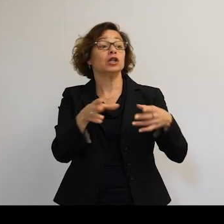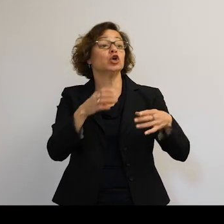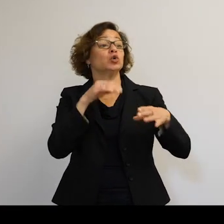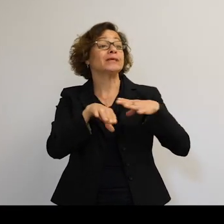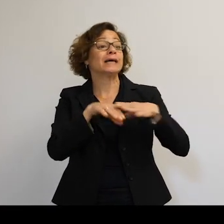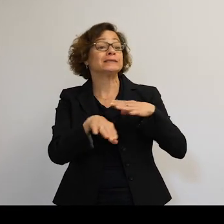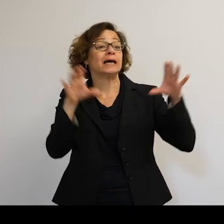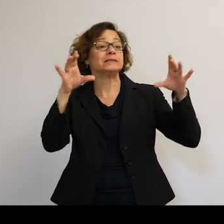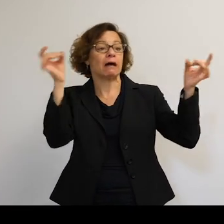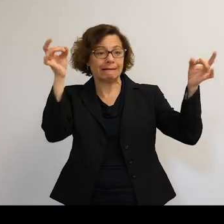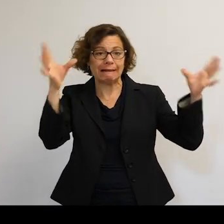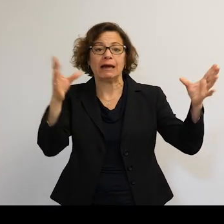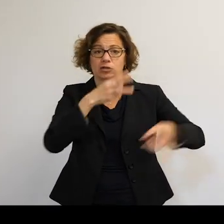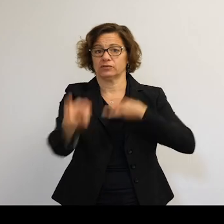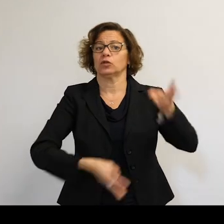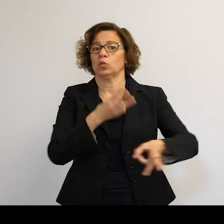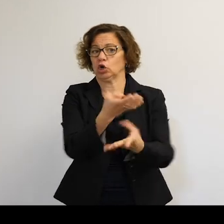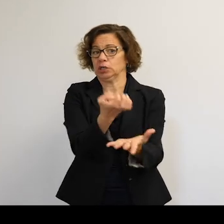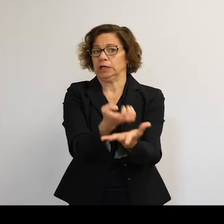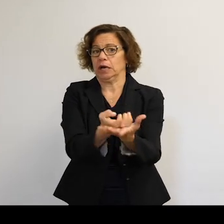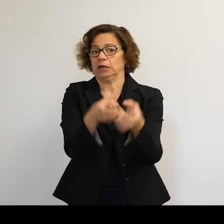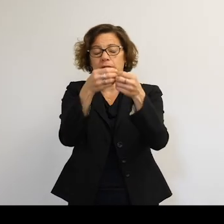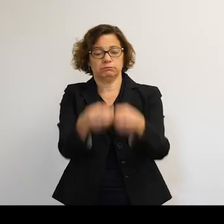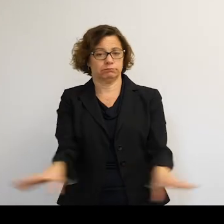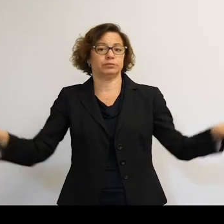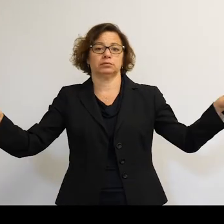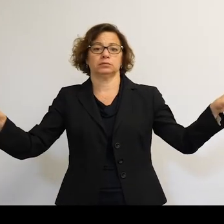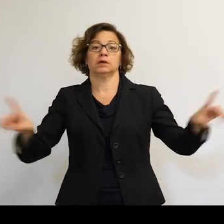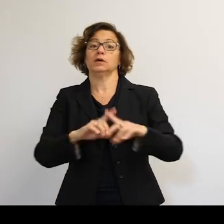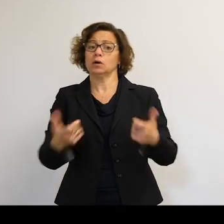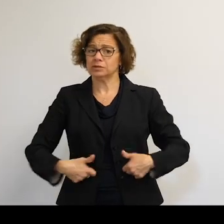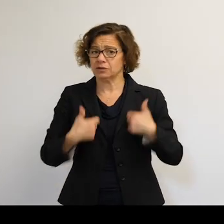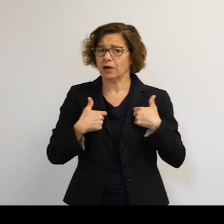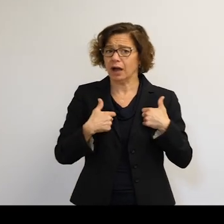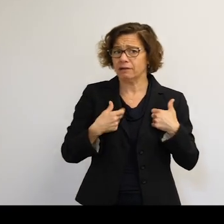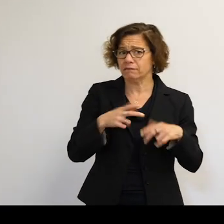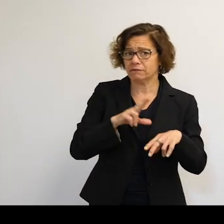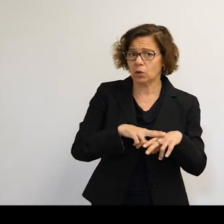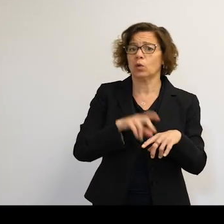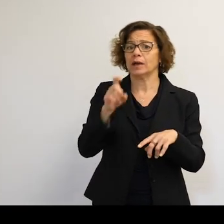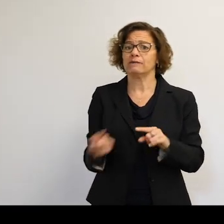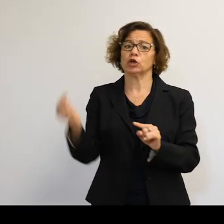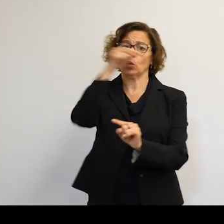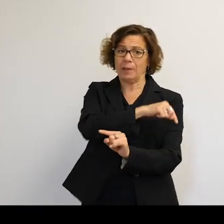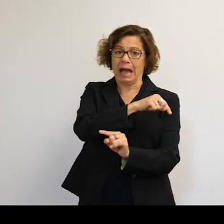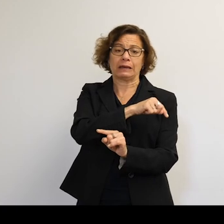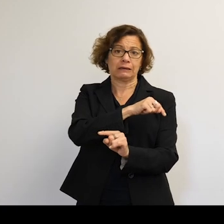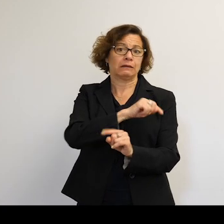it would be catastrophic for the world economy, but we'd survive. We just have to go back to how we lived in the dim